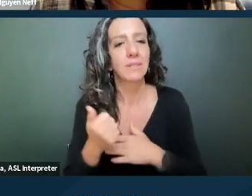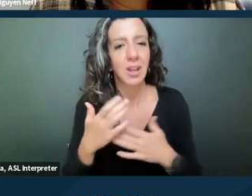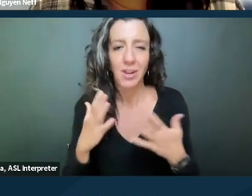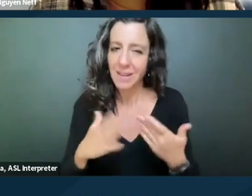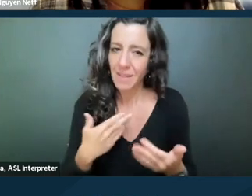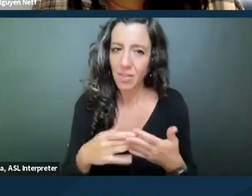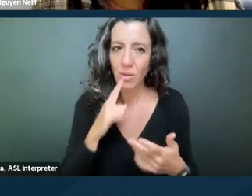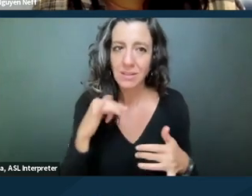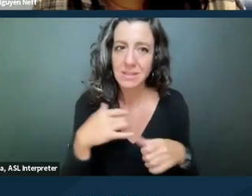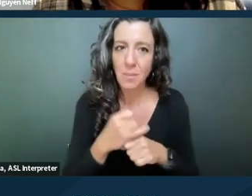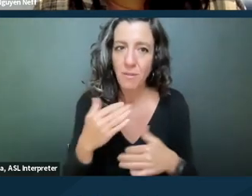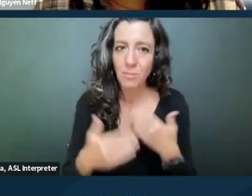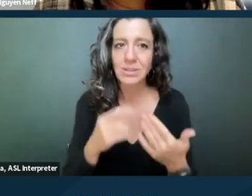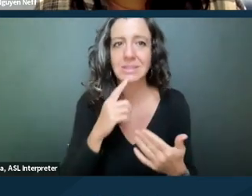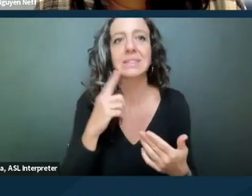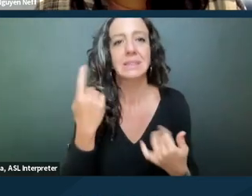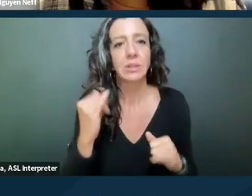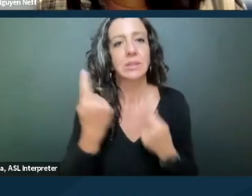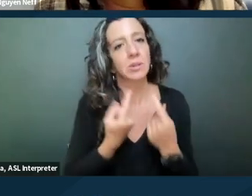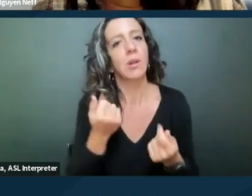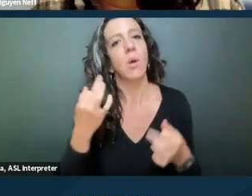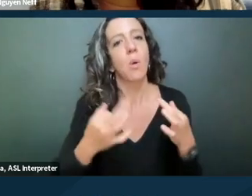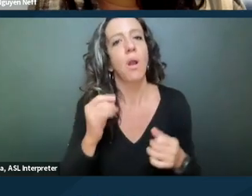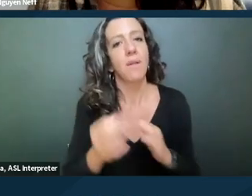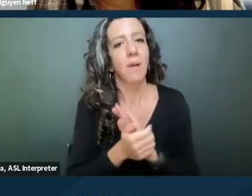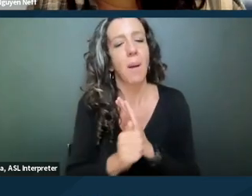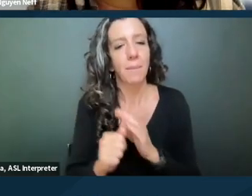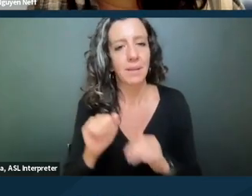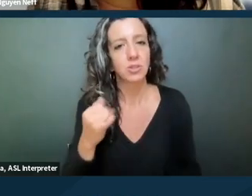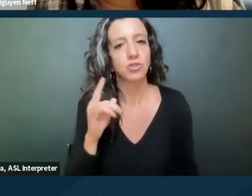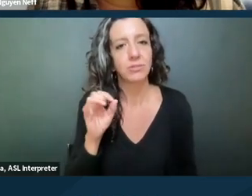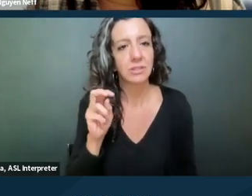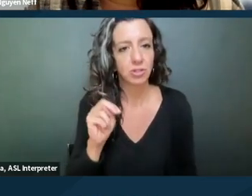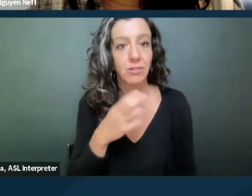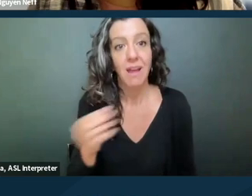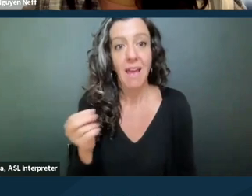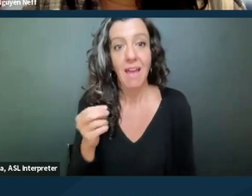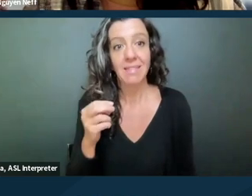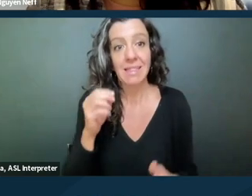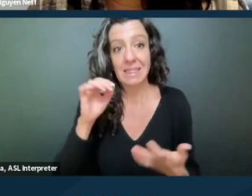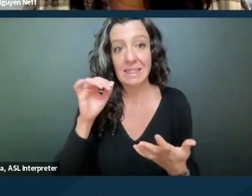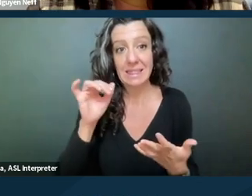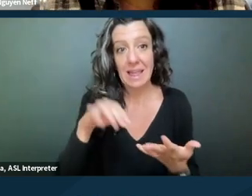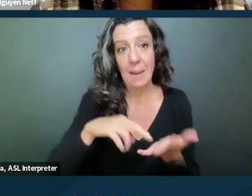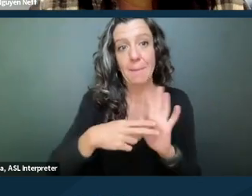is still considered a court of competent jurisdiction. And then you could be precluded